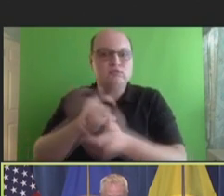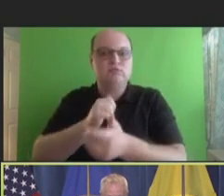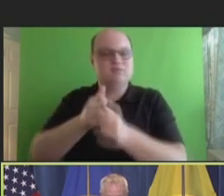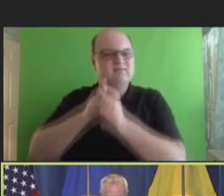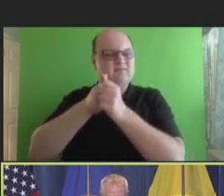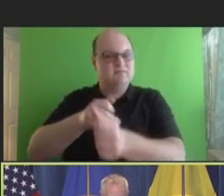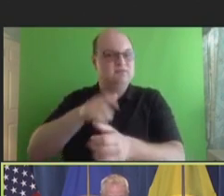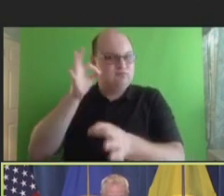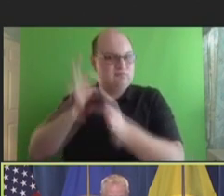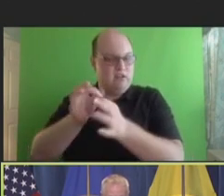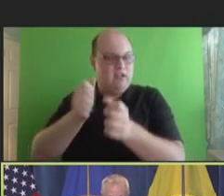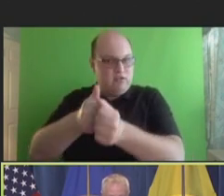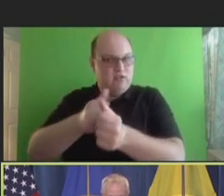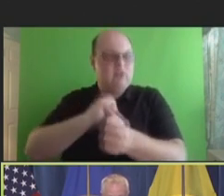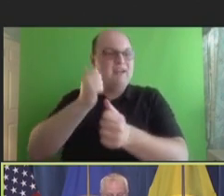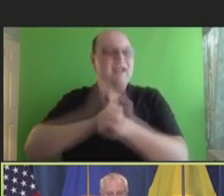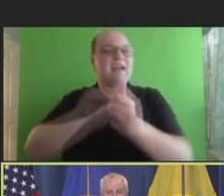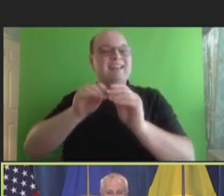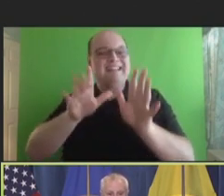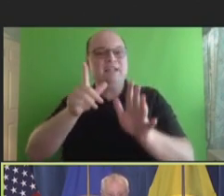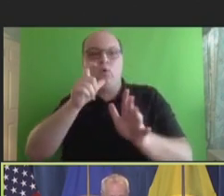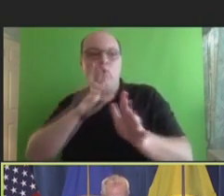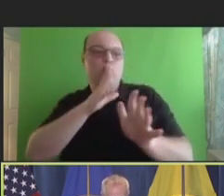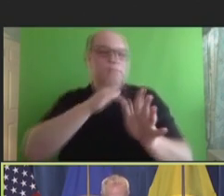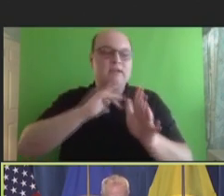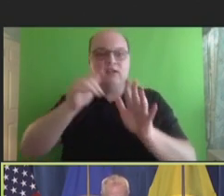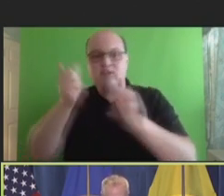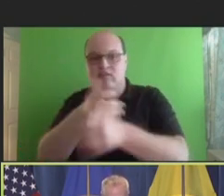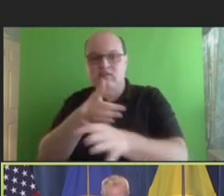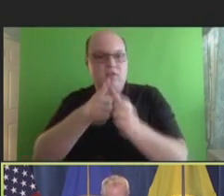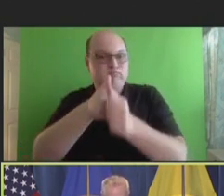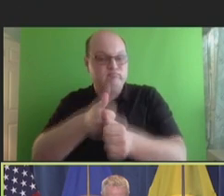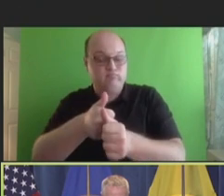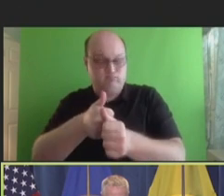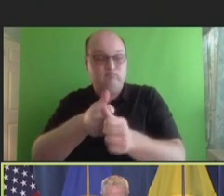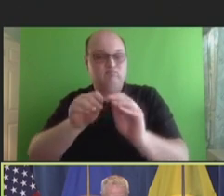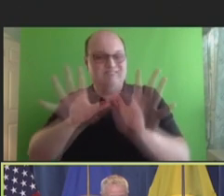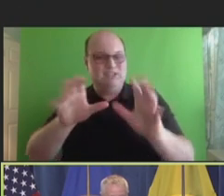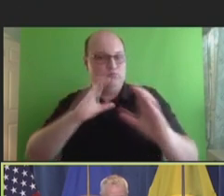participant always displays automatically and prominently.